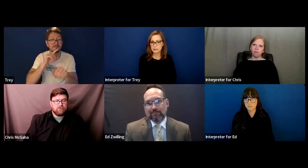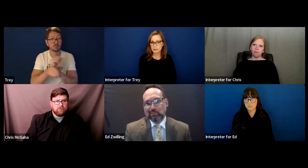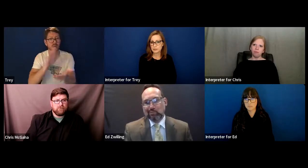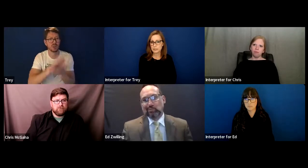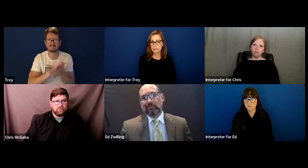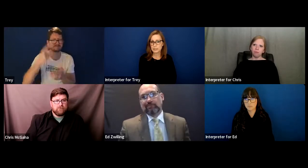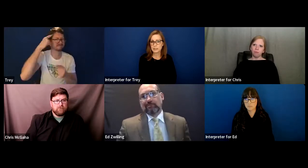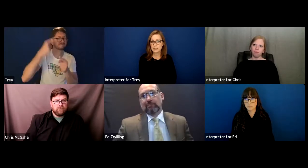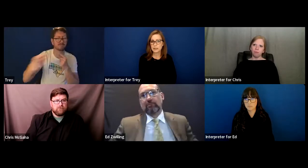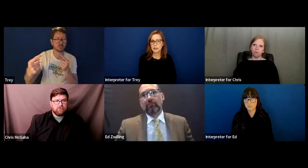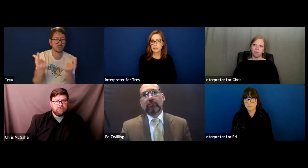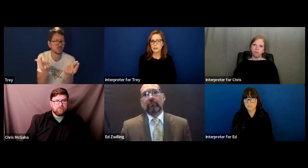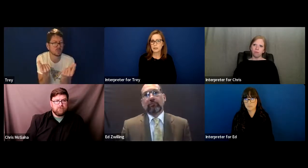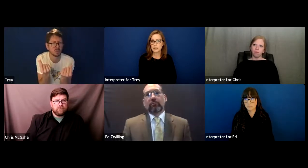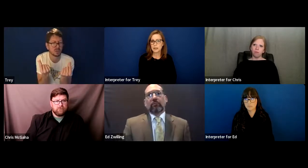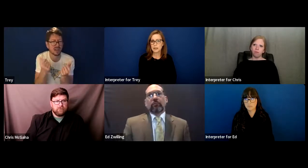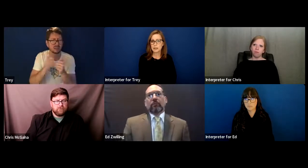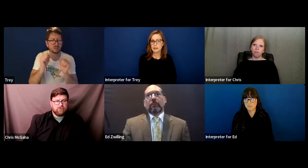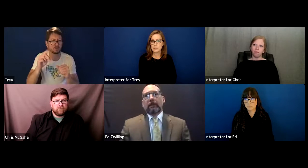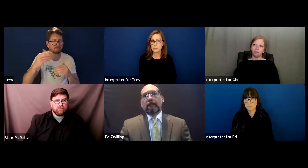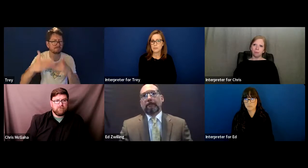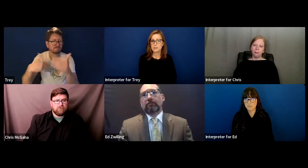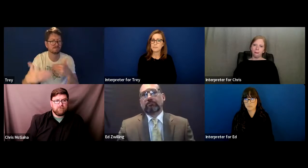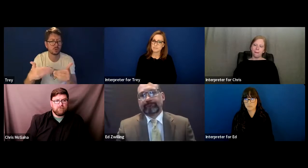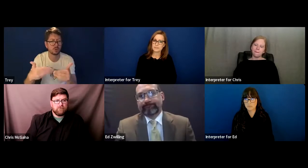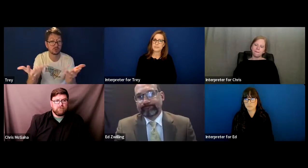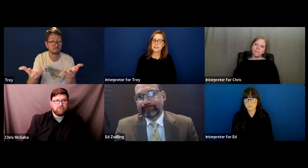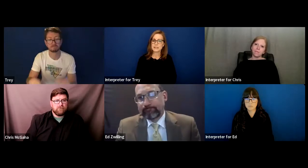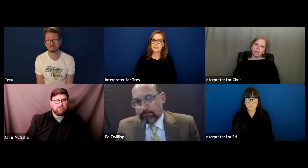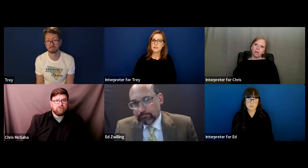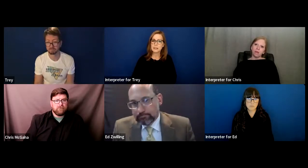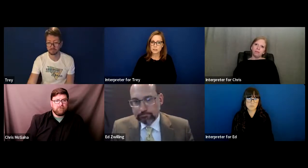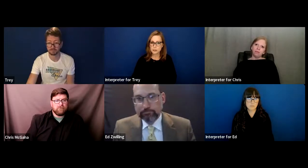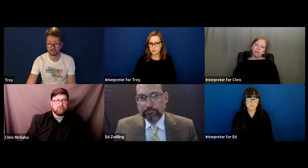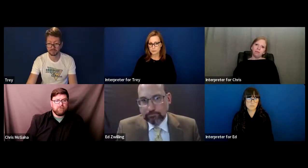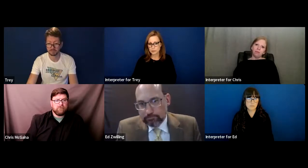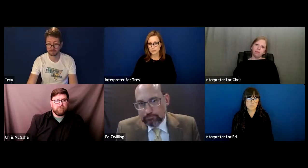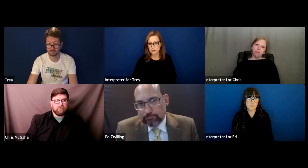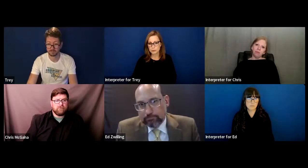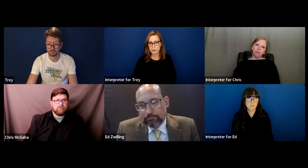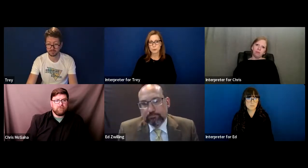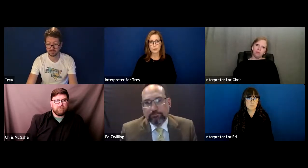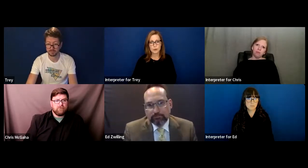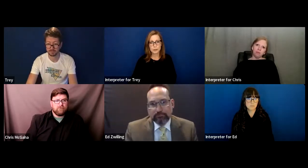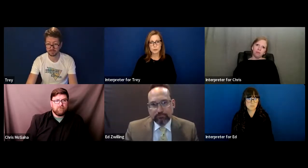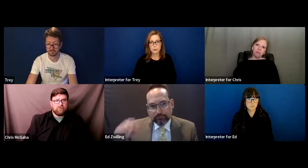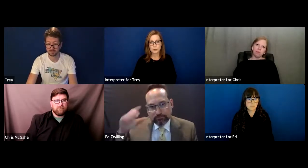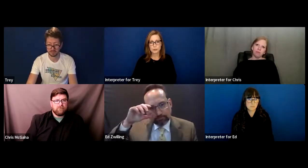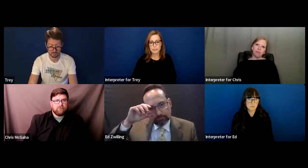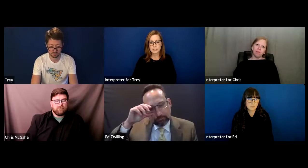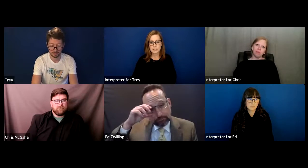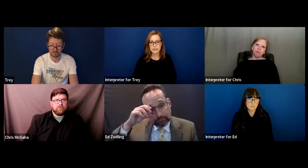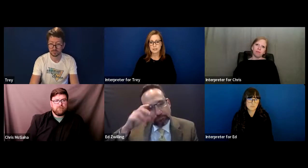such services is a significant alteration to their program, to their courses, and then